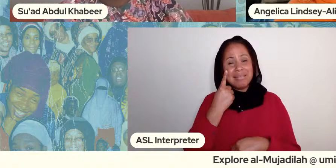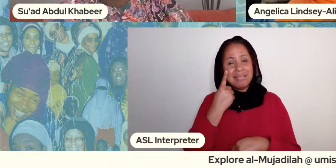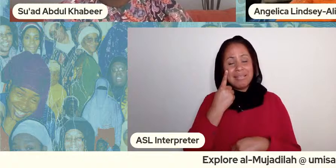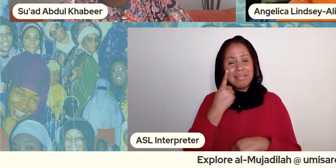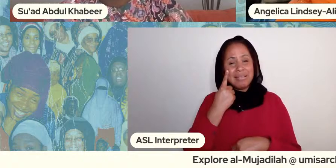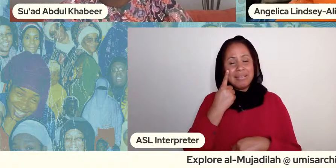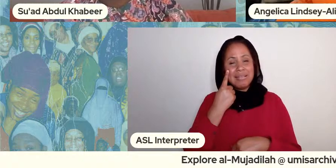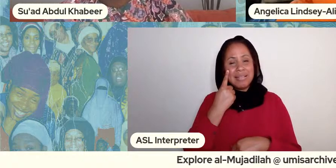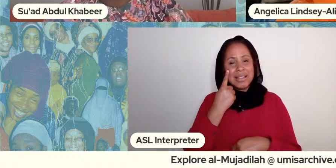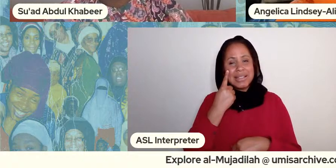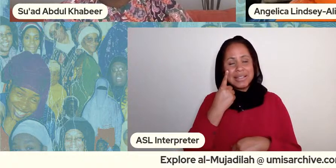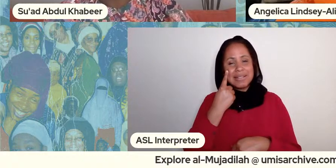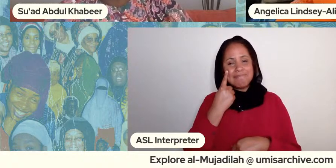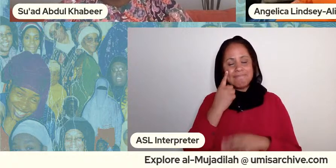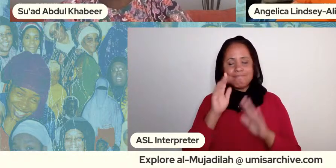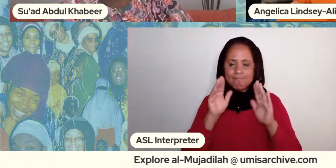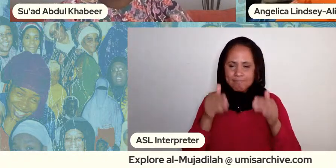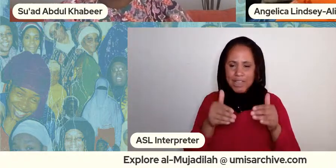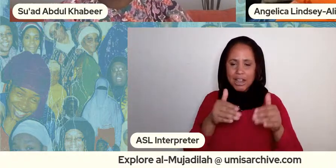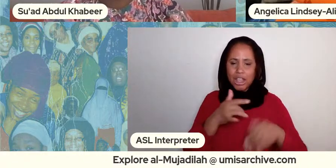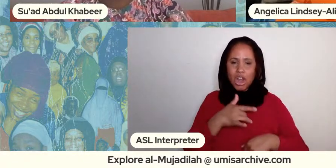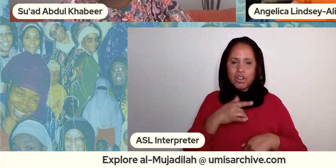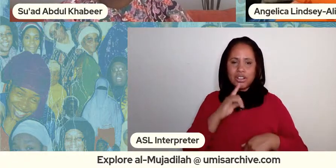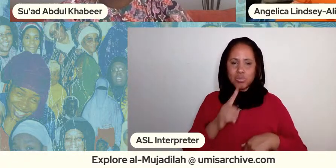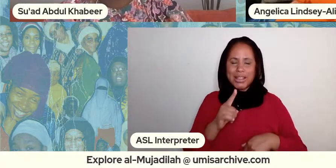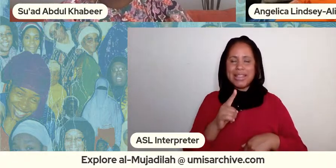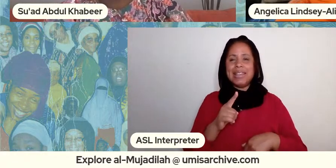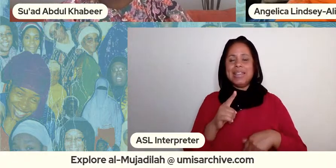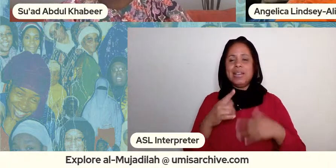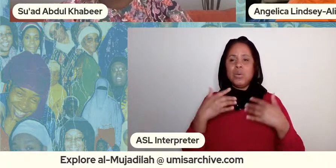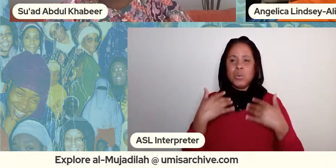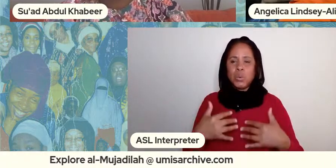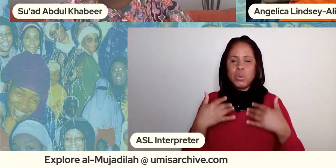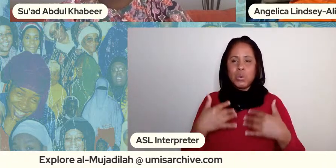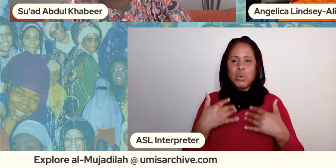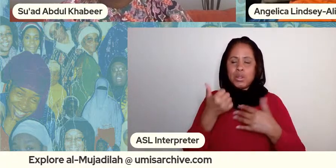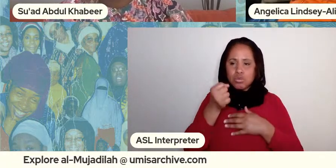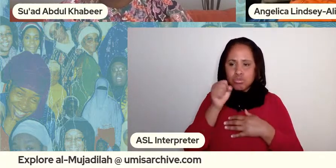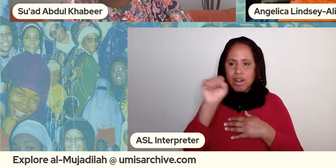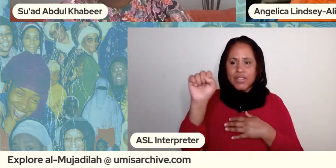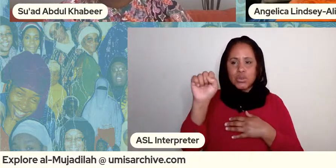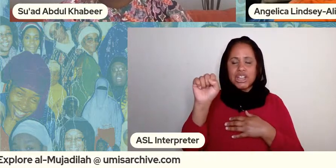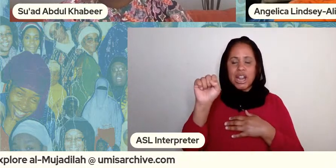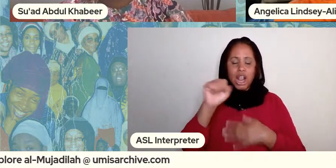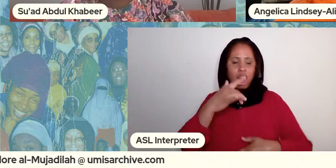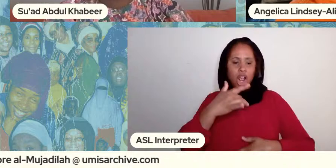it's heart work it's revolutionary heart centered work that we absolutely need um so i'll if i can